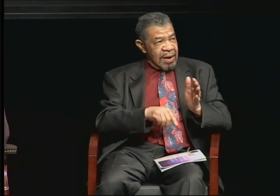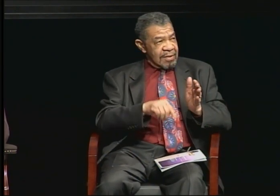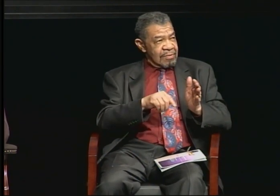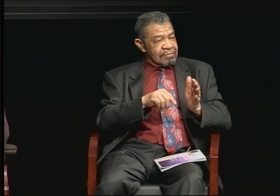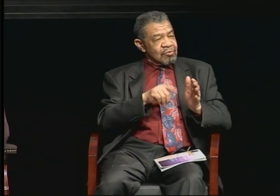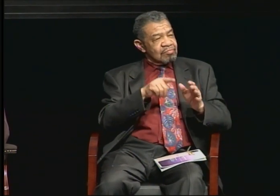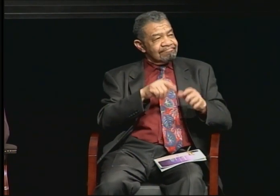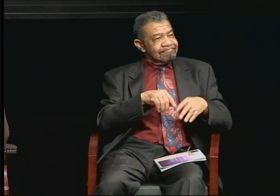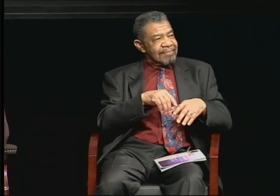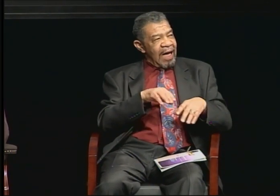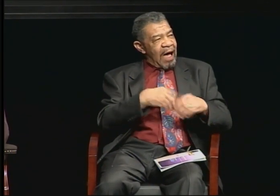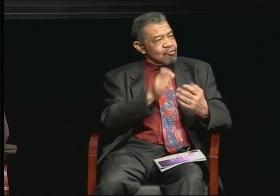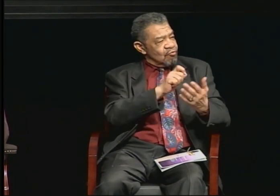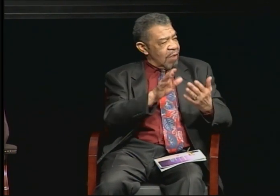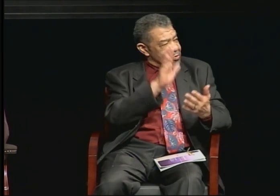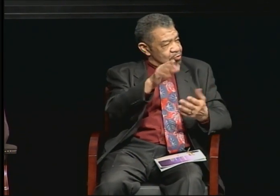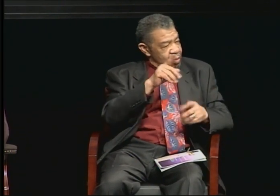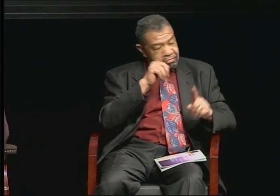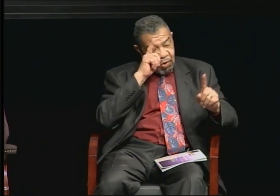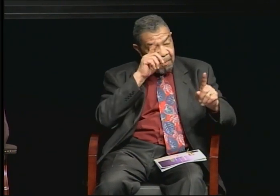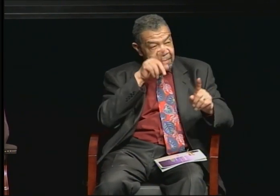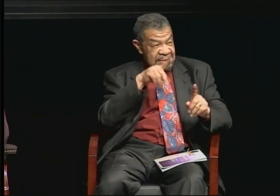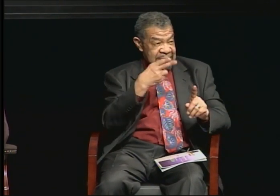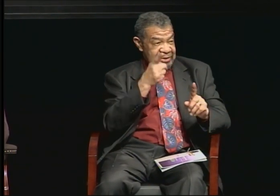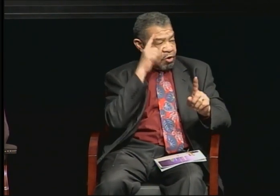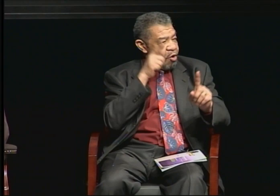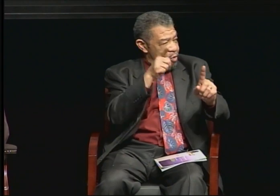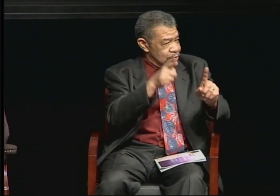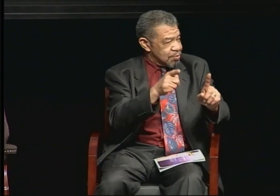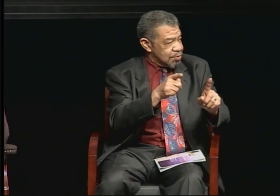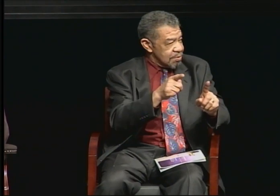And it helped me decide exactly what I wanted to focus on